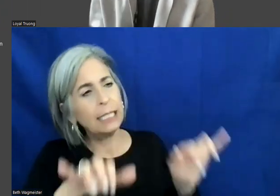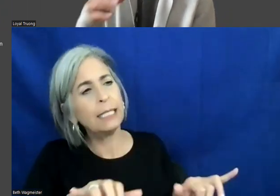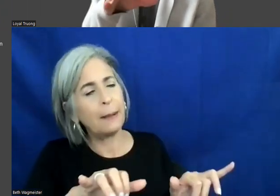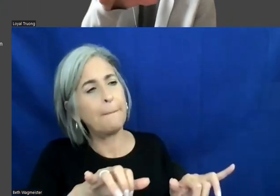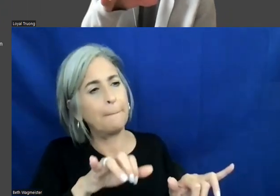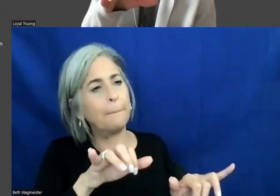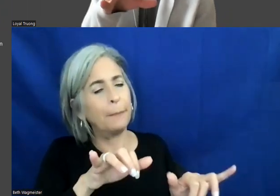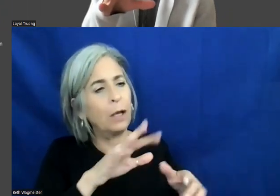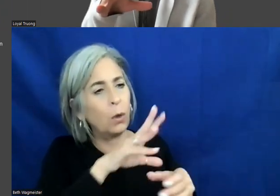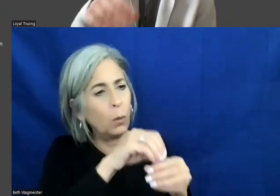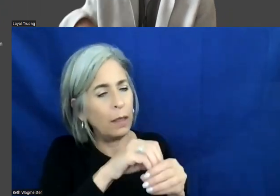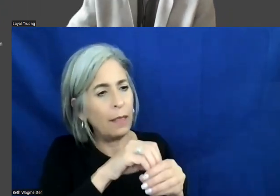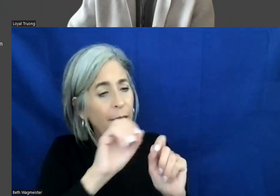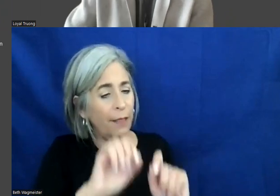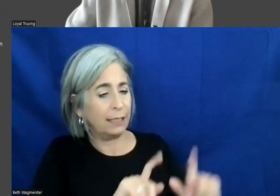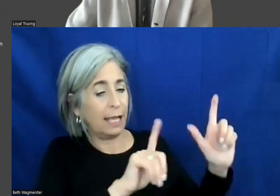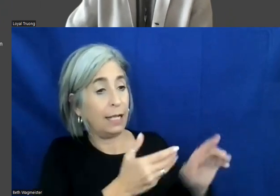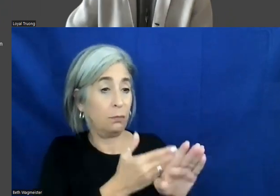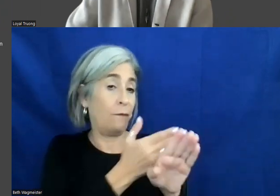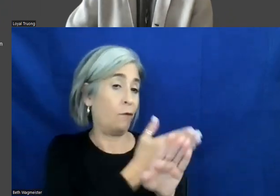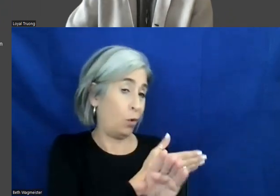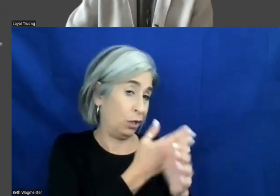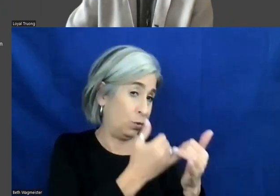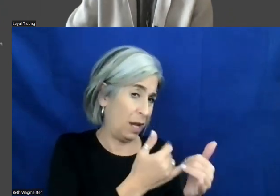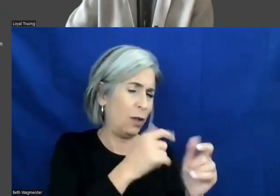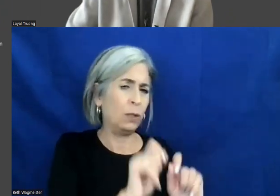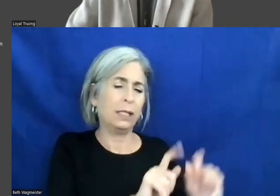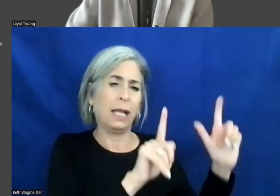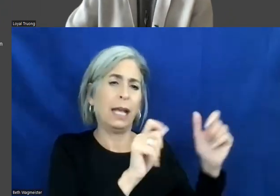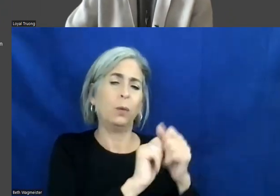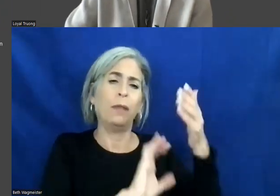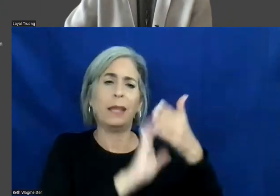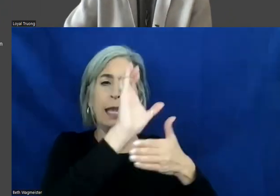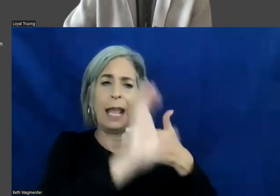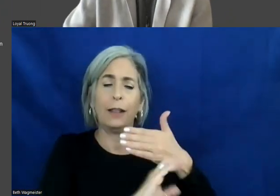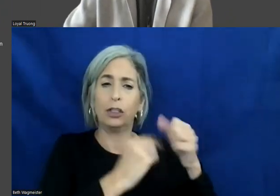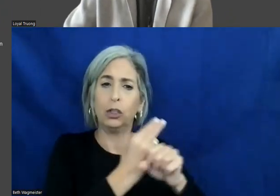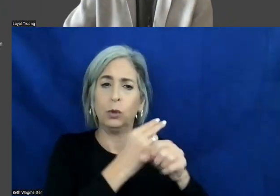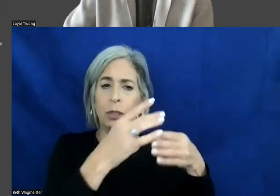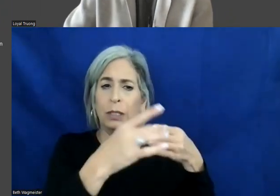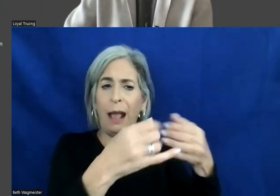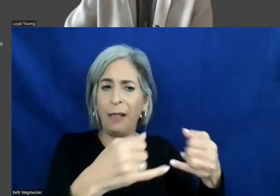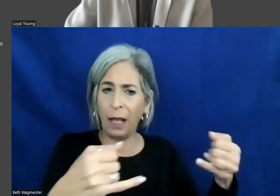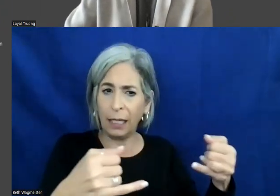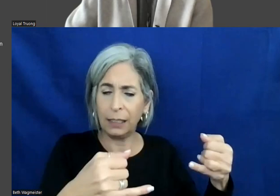within those slides earlier, there was a slide with a calendar with guidelines. What we do,